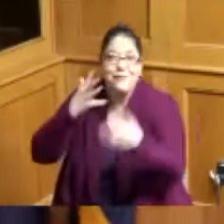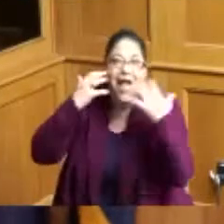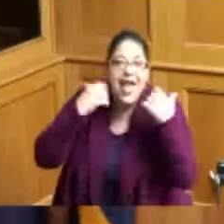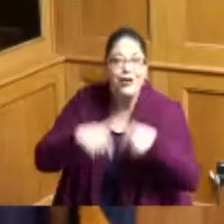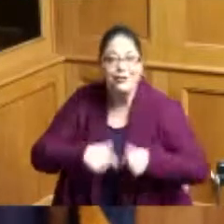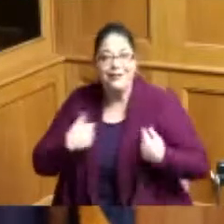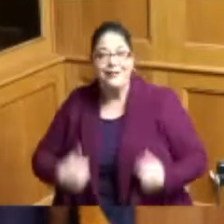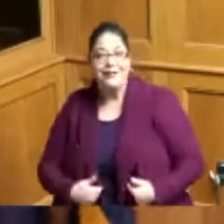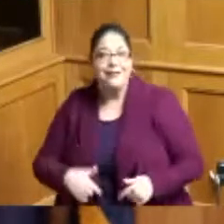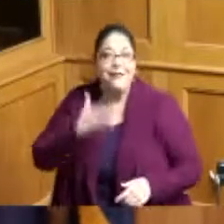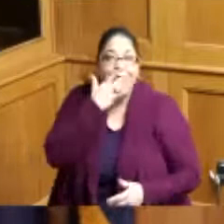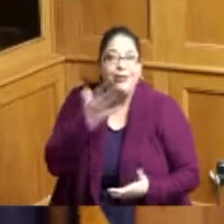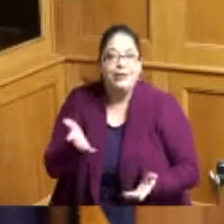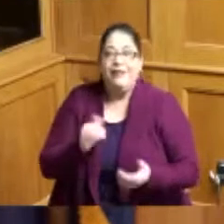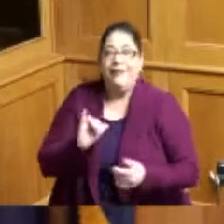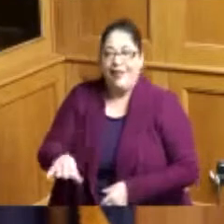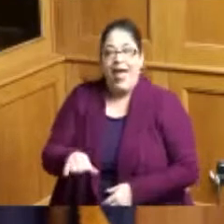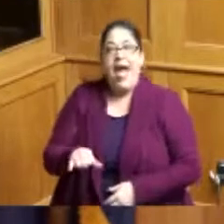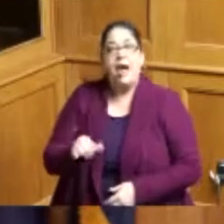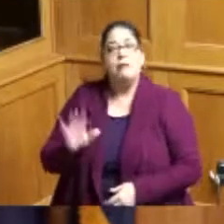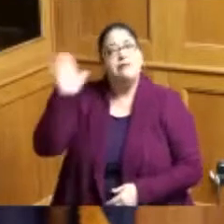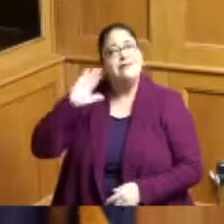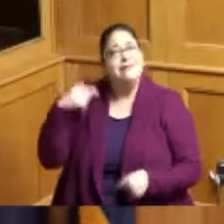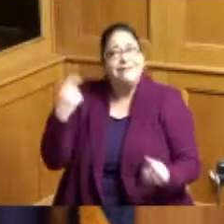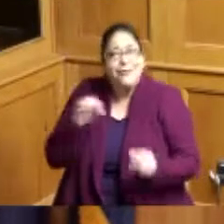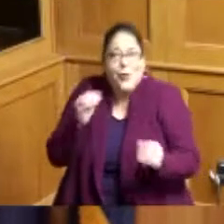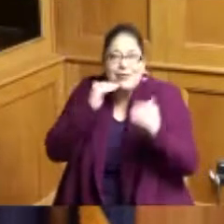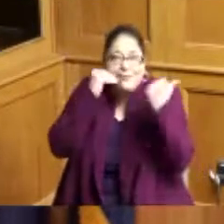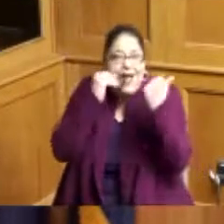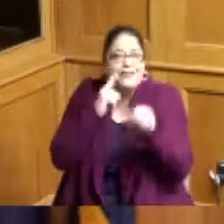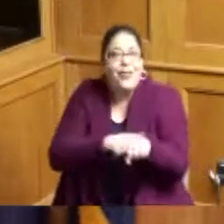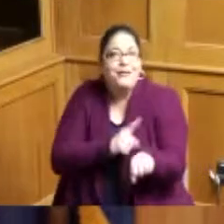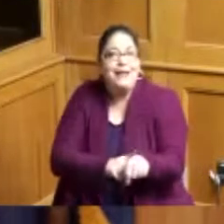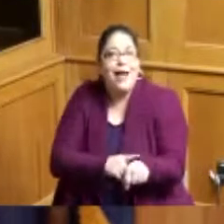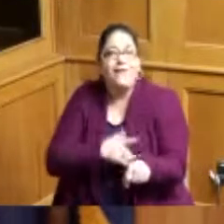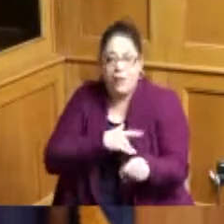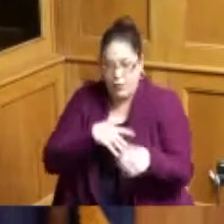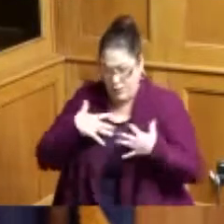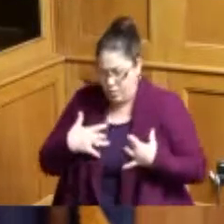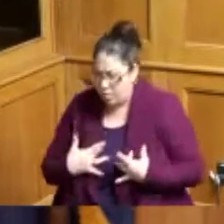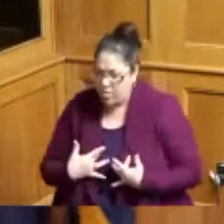we haven't had a lot of things to smile for in a long time so I hope we keep that energy